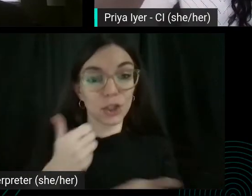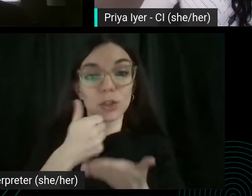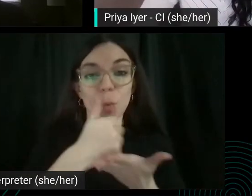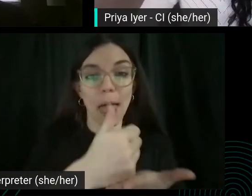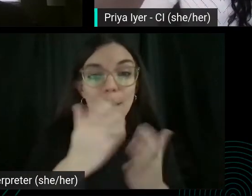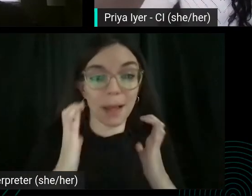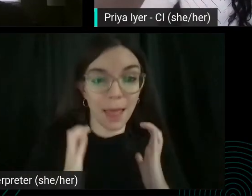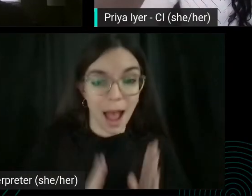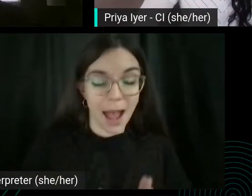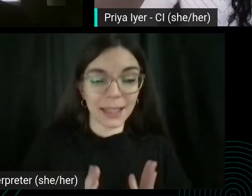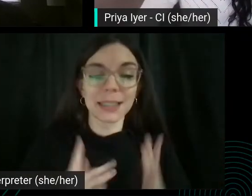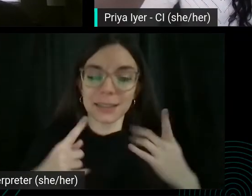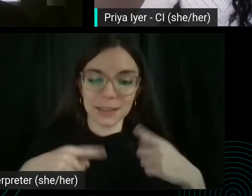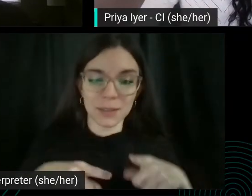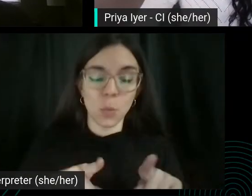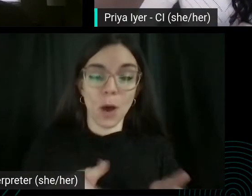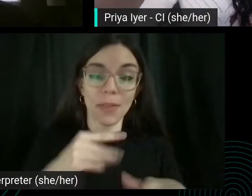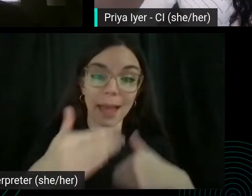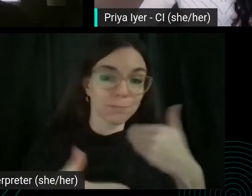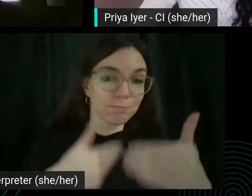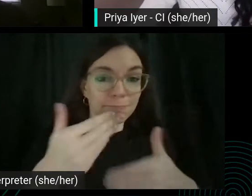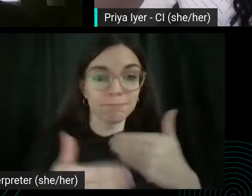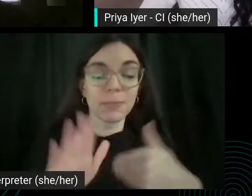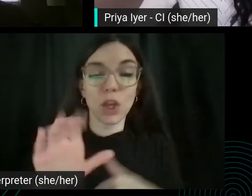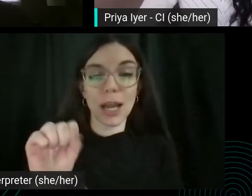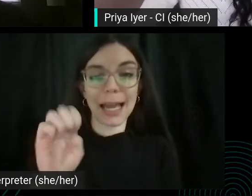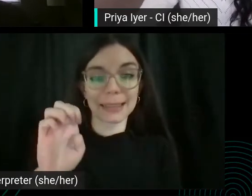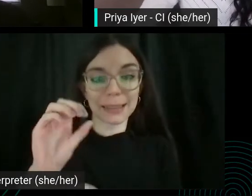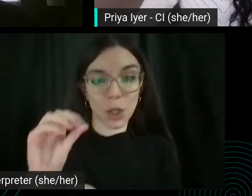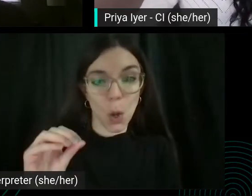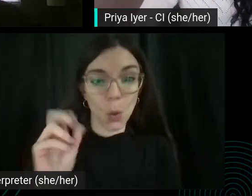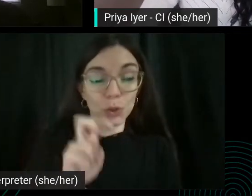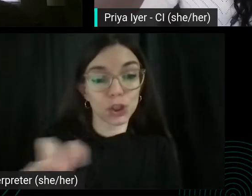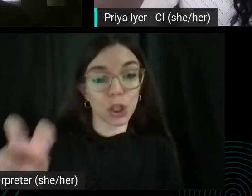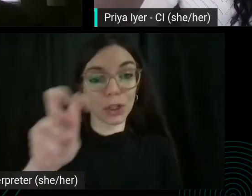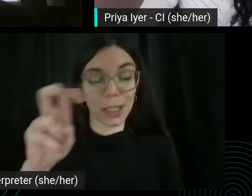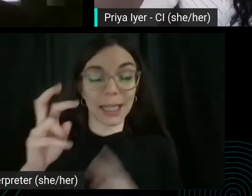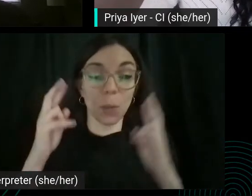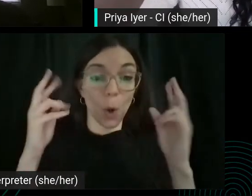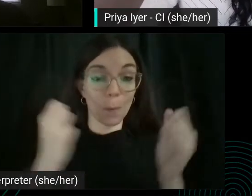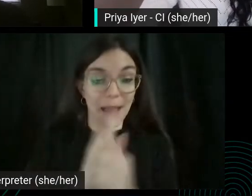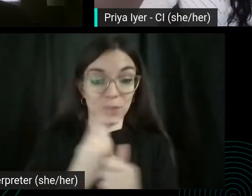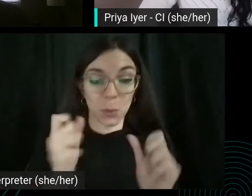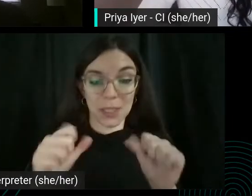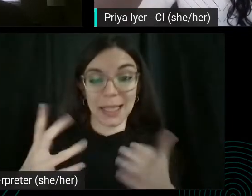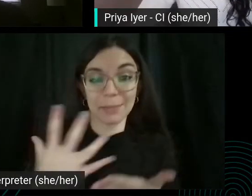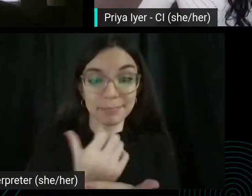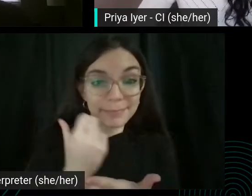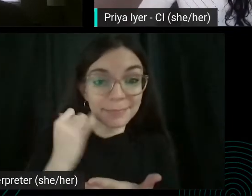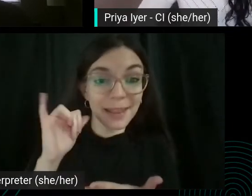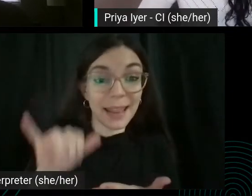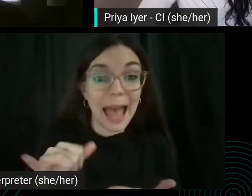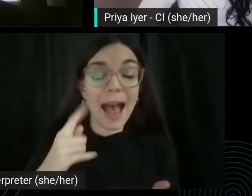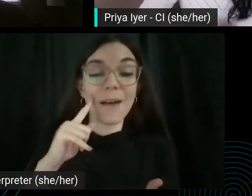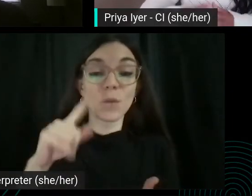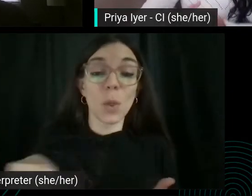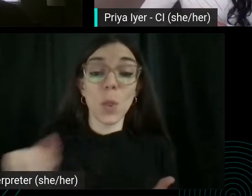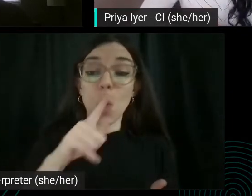on their SEO journey, and certainly we hope that everyone is able to do that. But for those who can't do that right away, or who are sort of at the